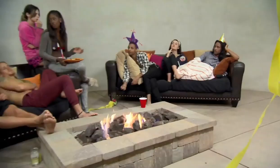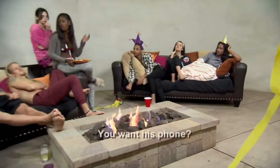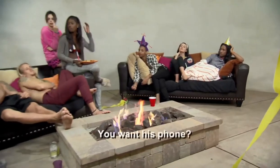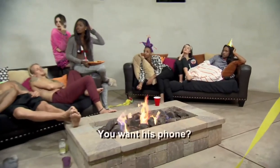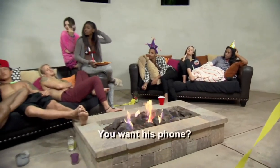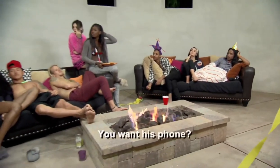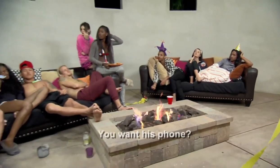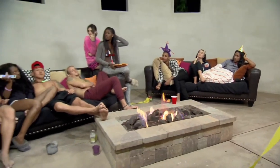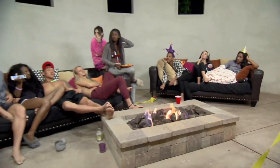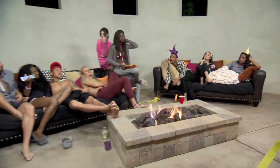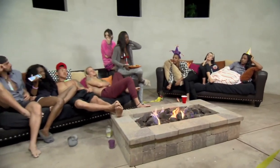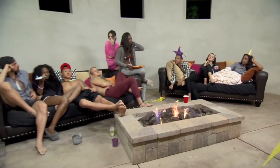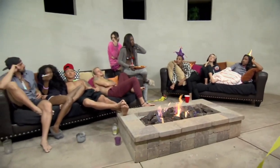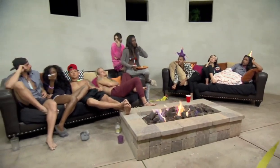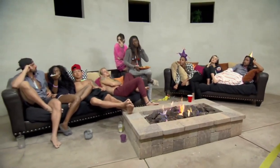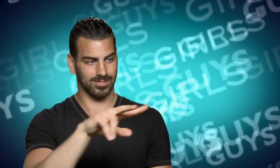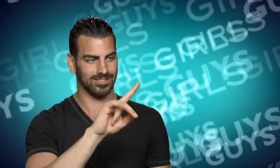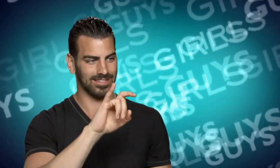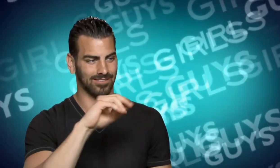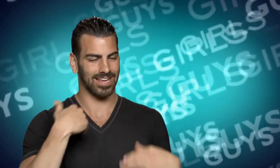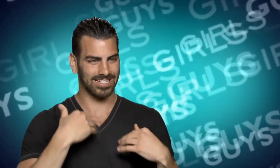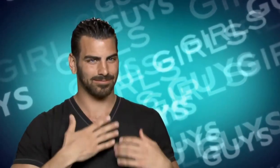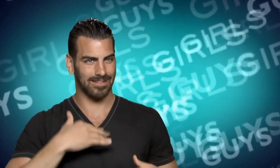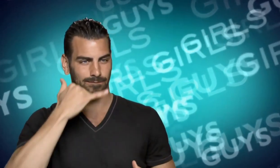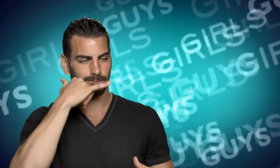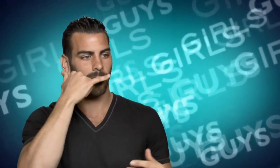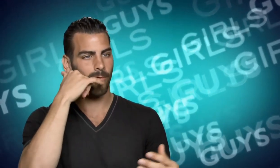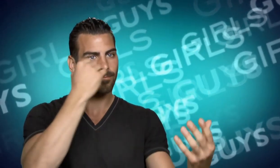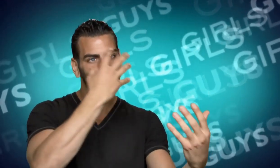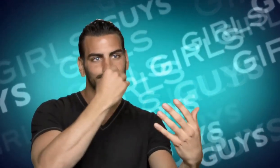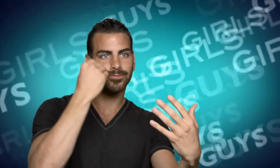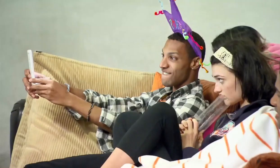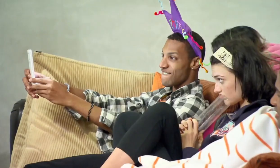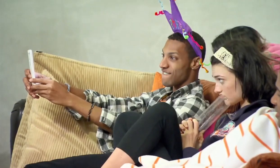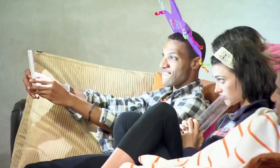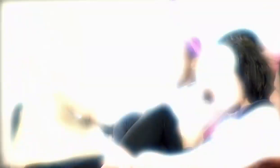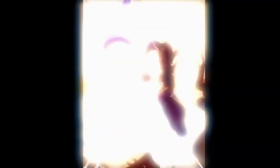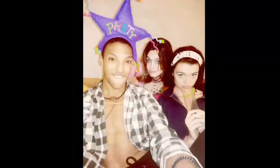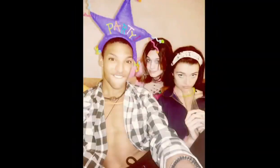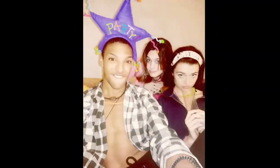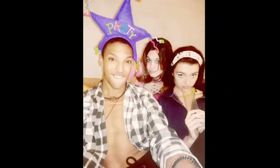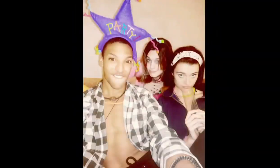MAMÉ: You want his phone? DEVIN: Yeah Devin takes my phone taking selfies, and I was like ****